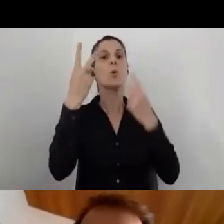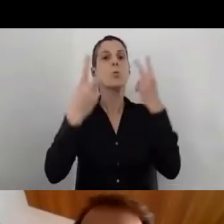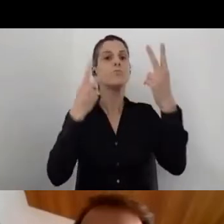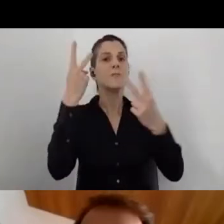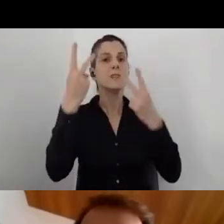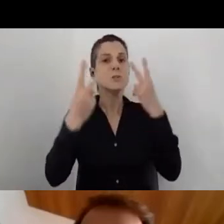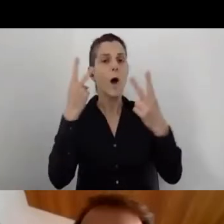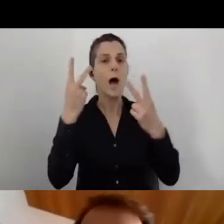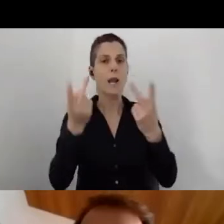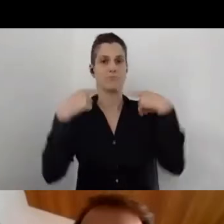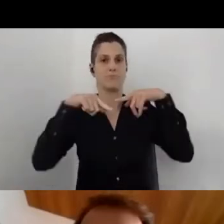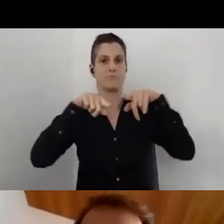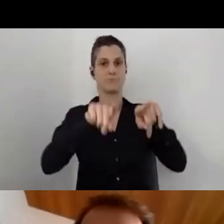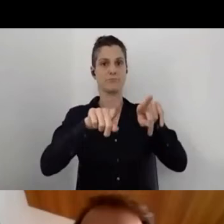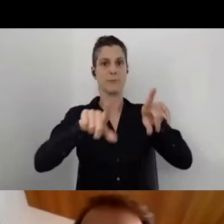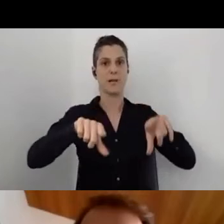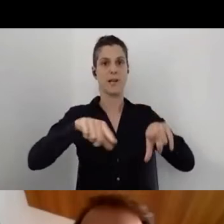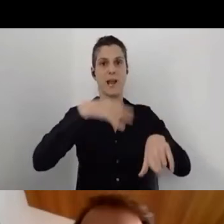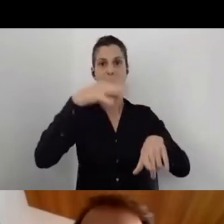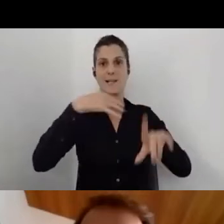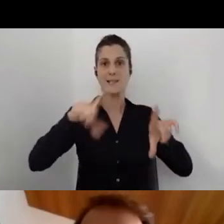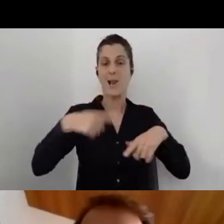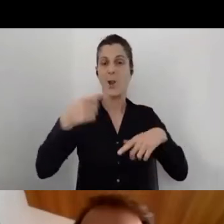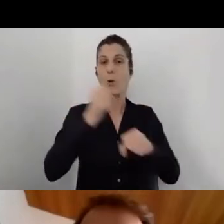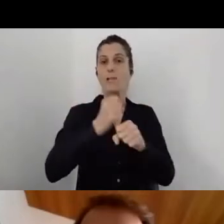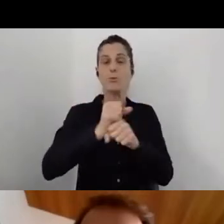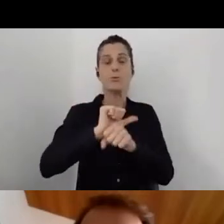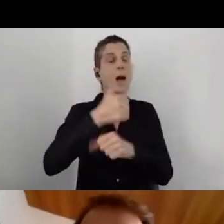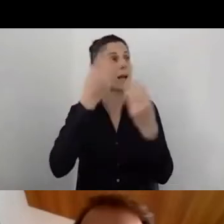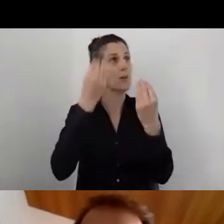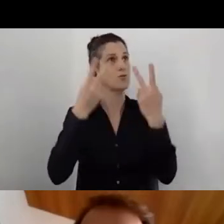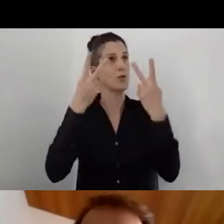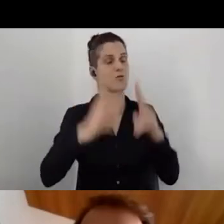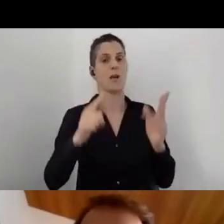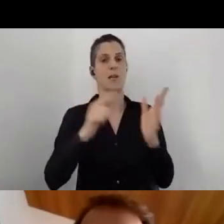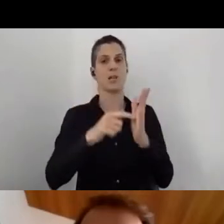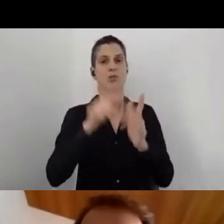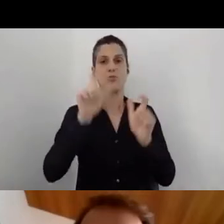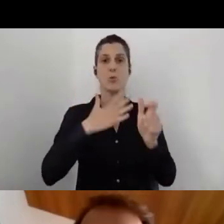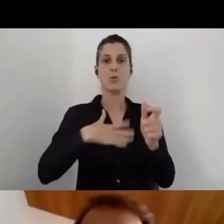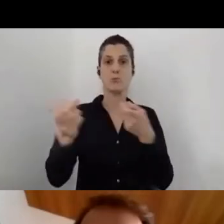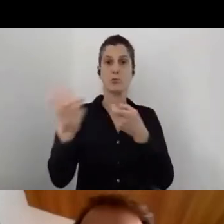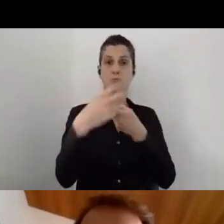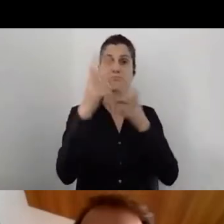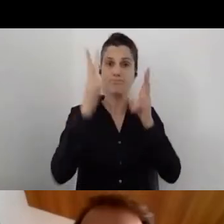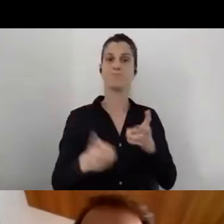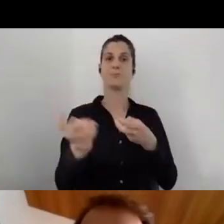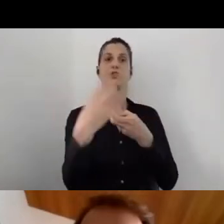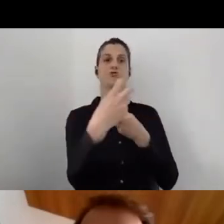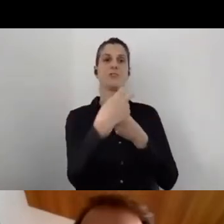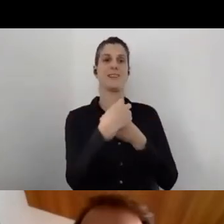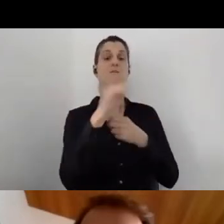We did the best that whoever wants to participate can participate, and if you have any problems,